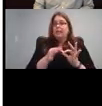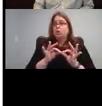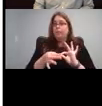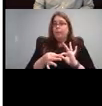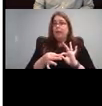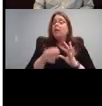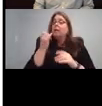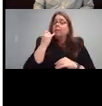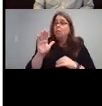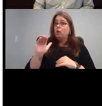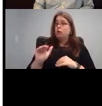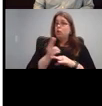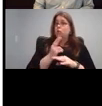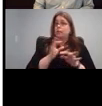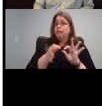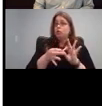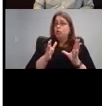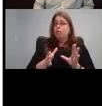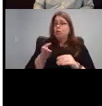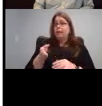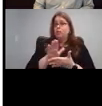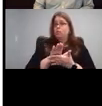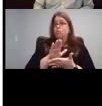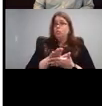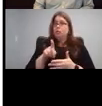interpreter, that's cool. You're welcome to check it out or we will use.